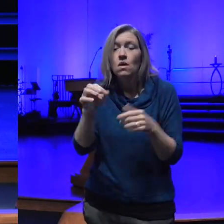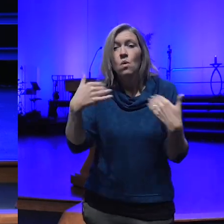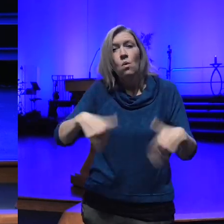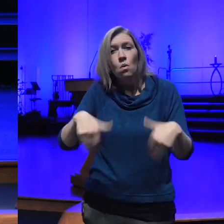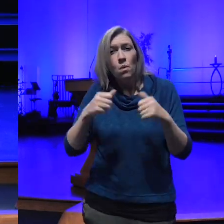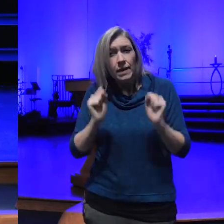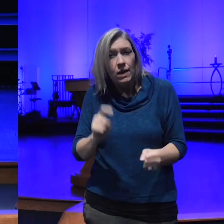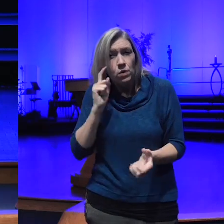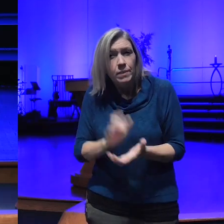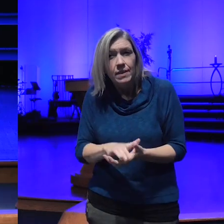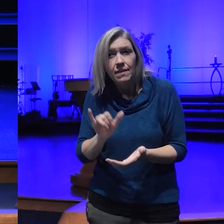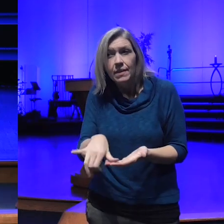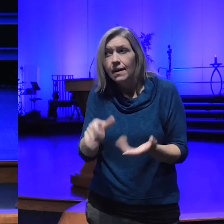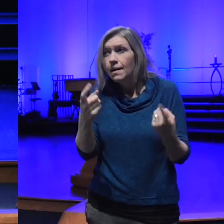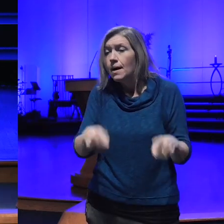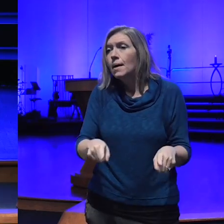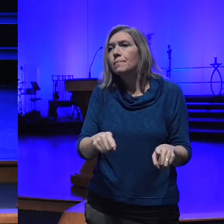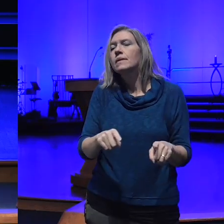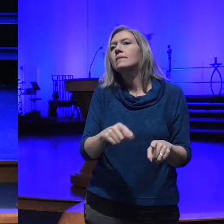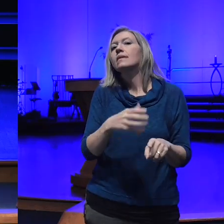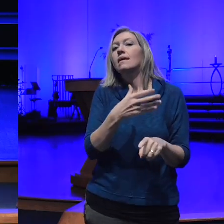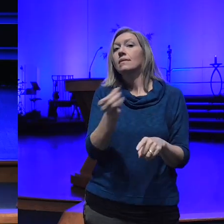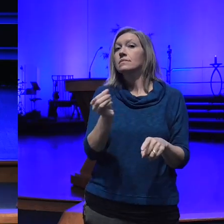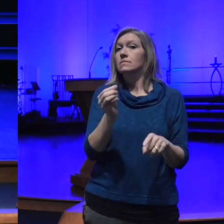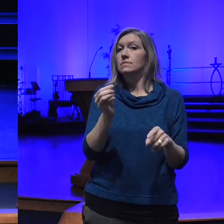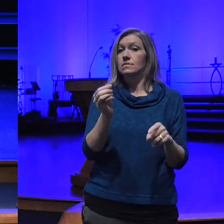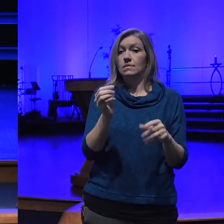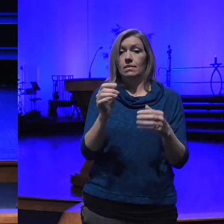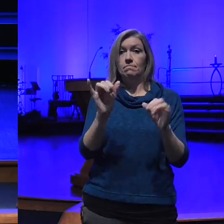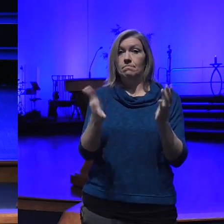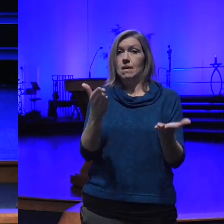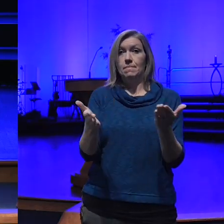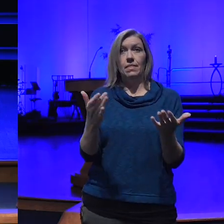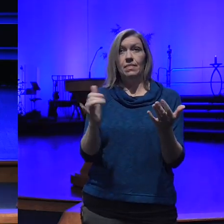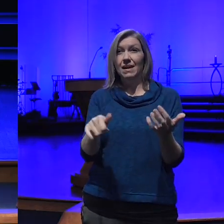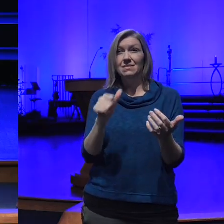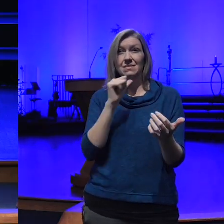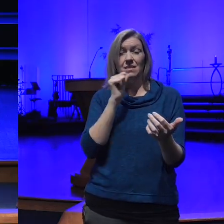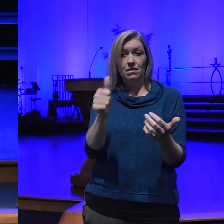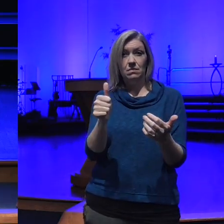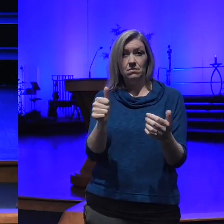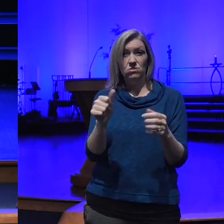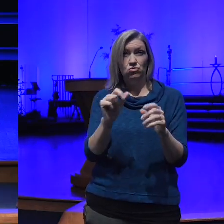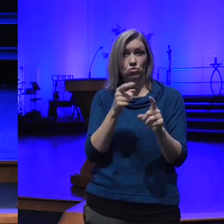and all the while the clar there may be clarity about none of that's even true but we're being